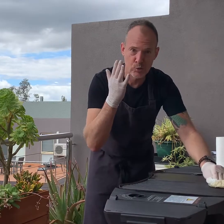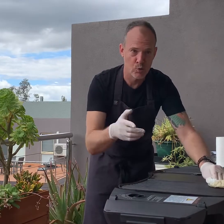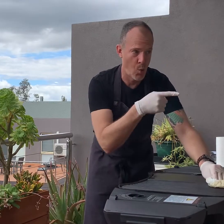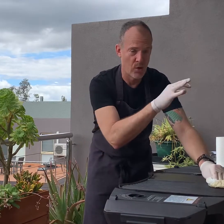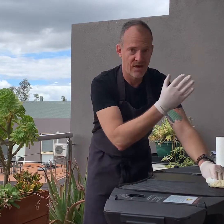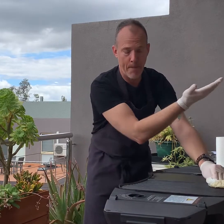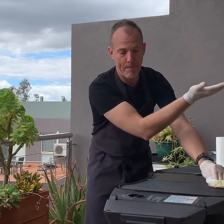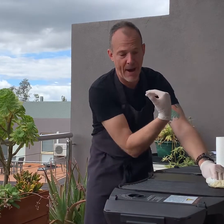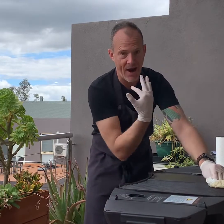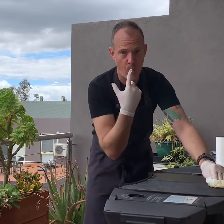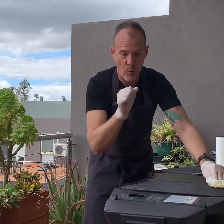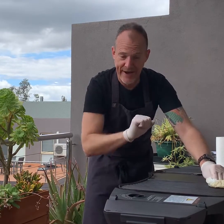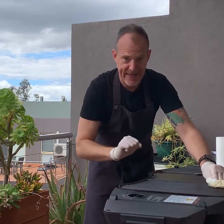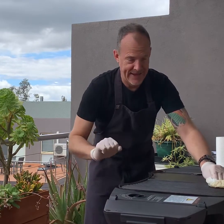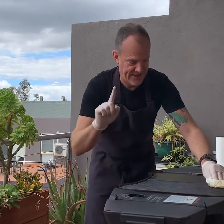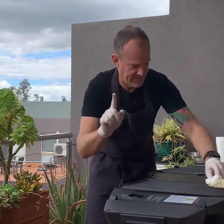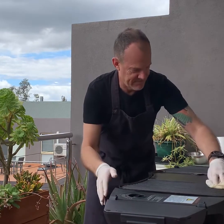Be careful the lid doesn't fall while you are cleaning.